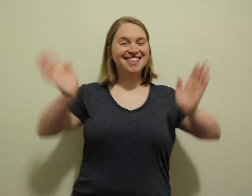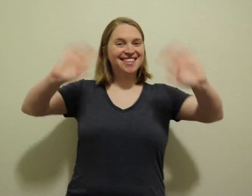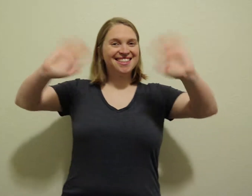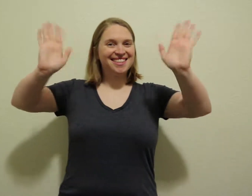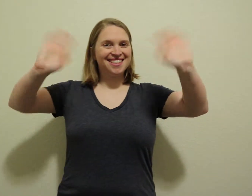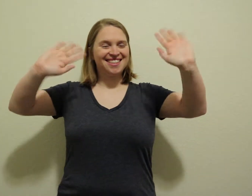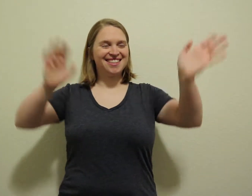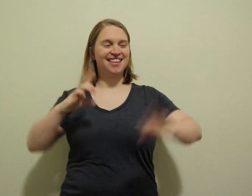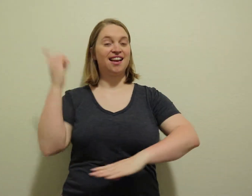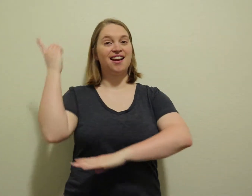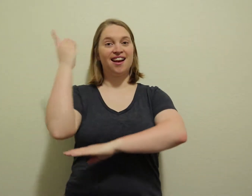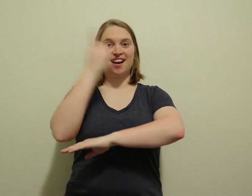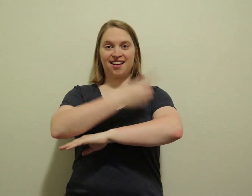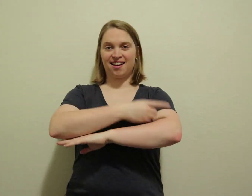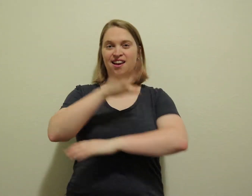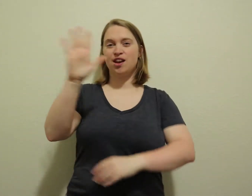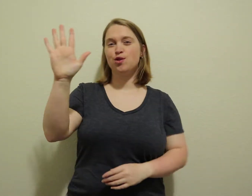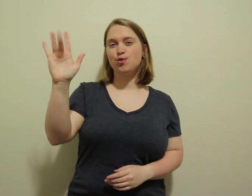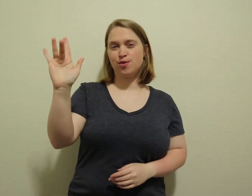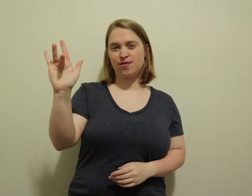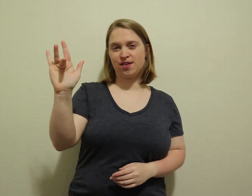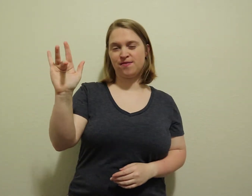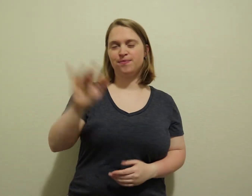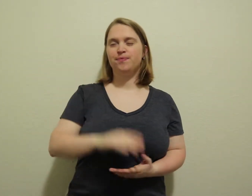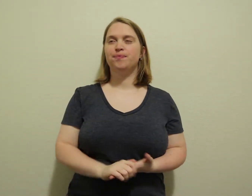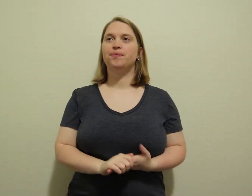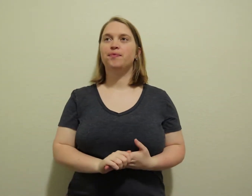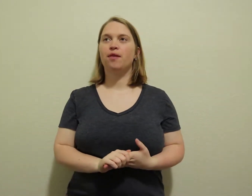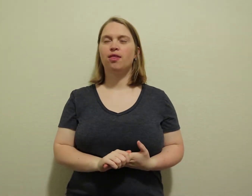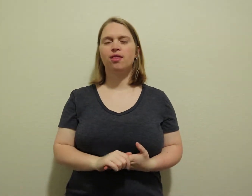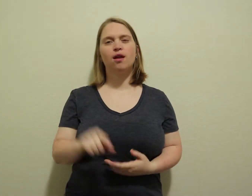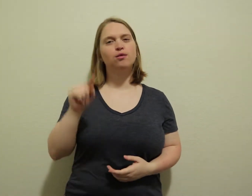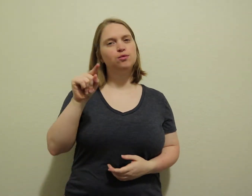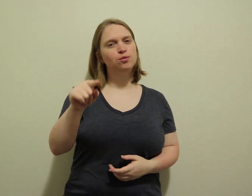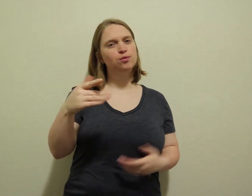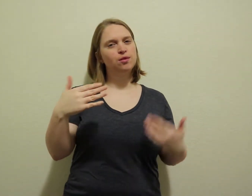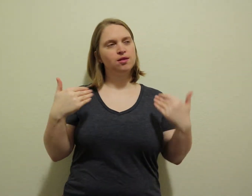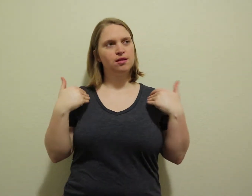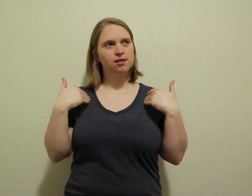Hi, day 25 You have